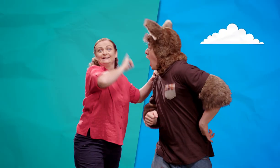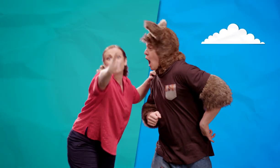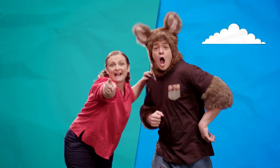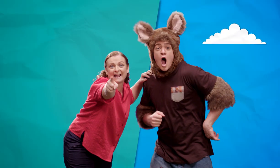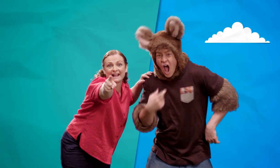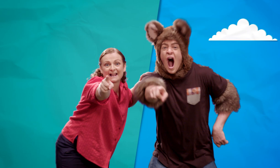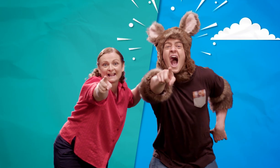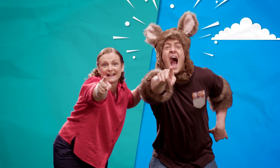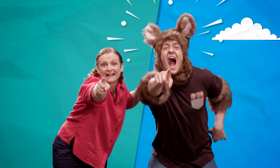Look!